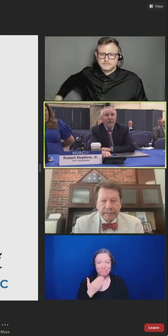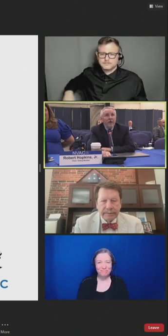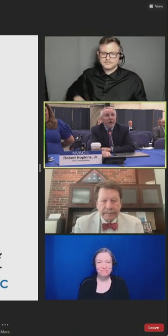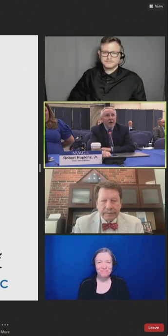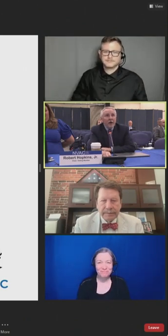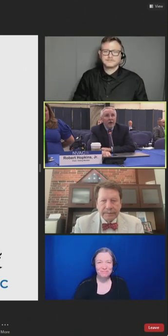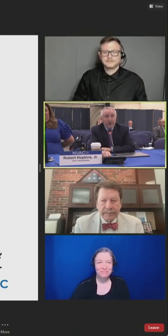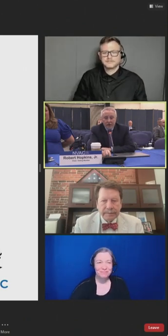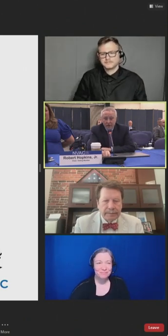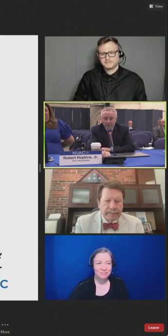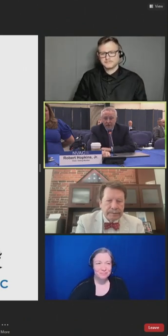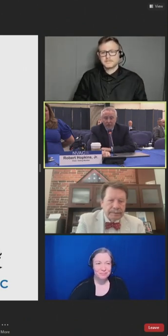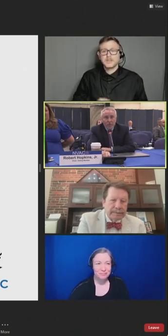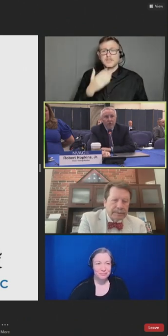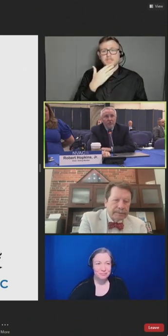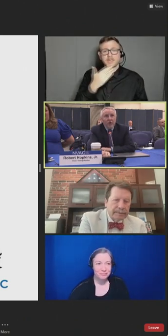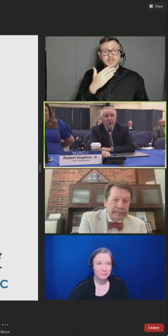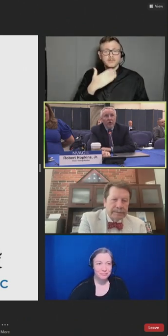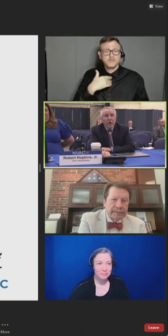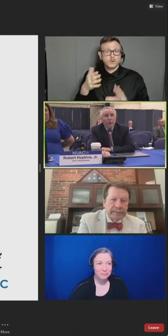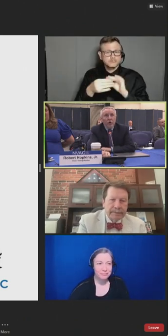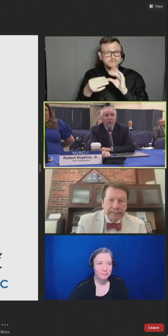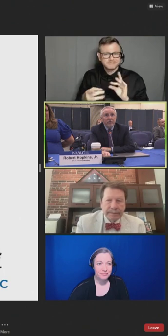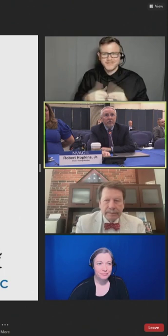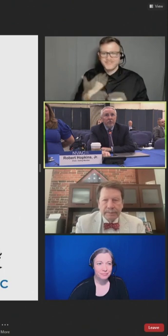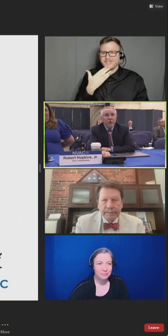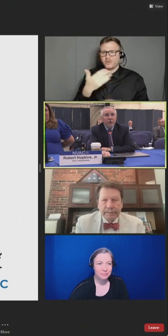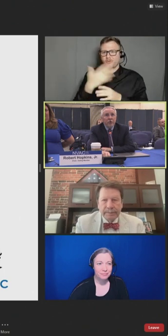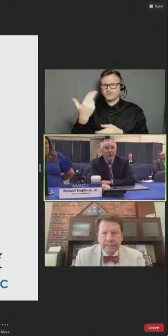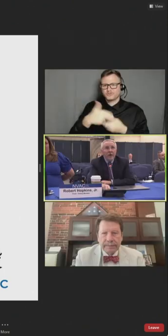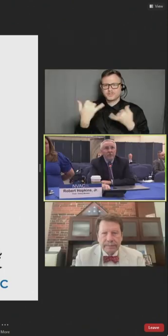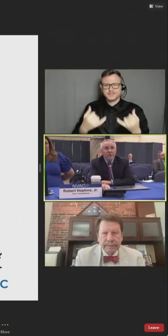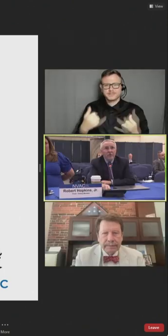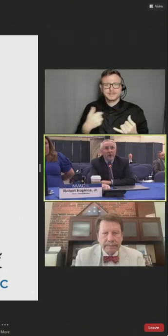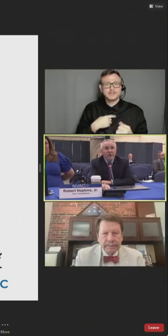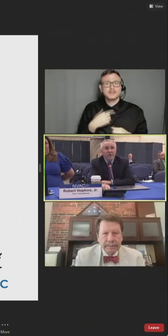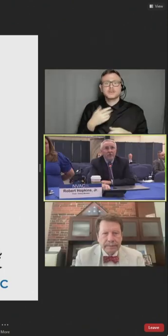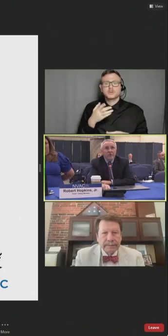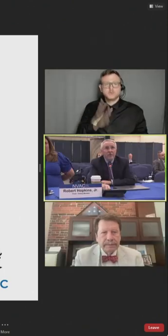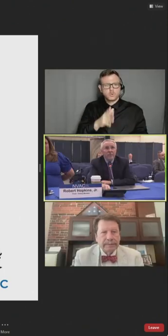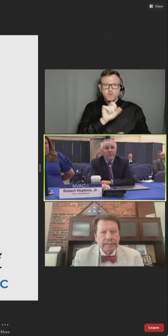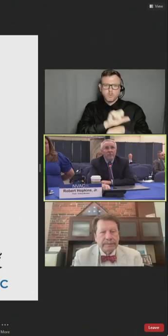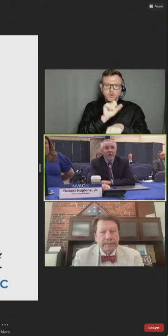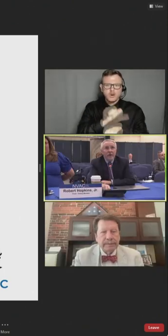us today, and we appreciate all the hard work that you and the agency does to maintain the